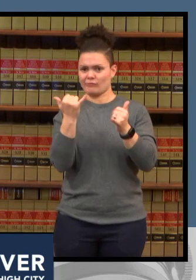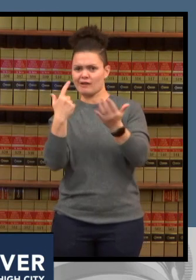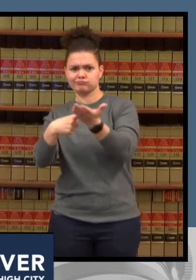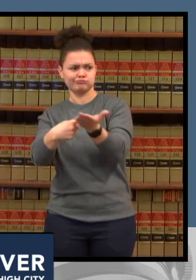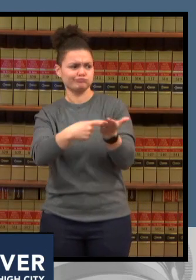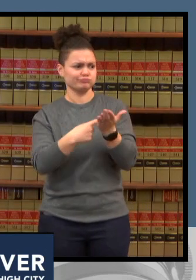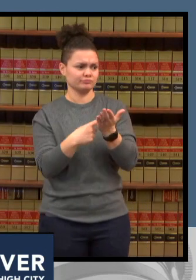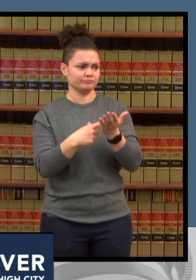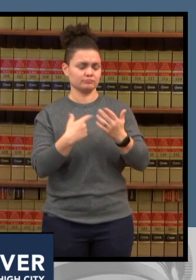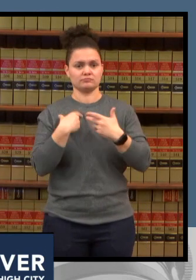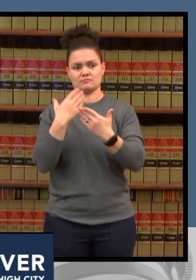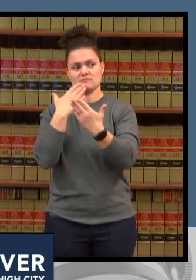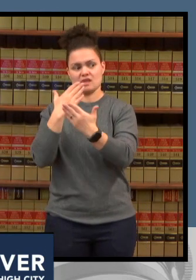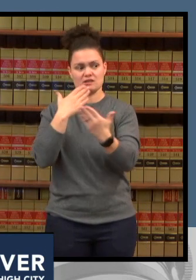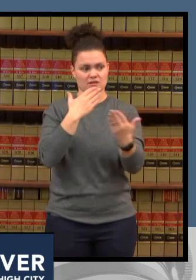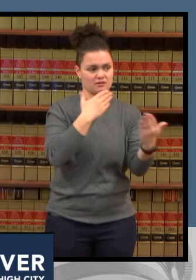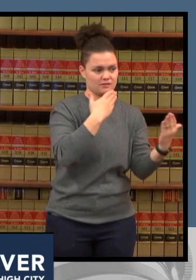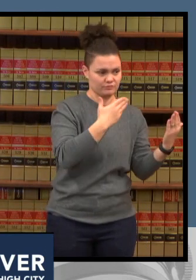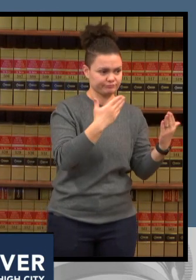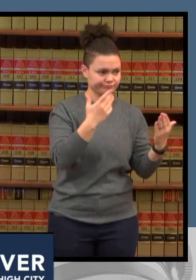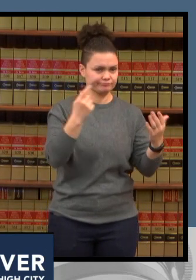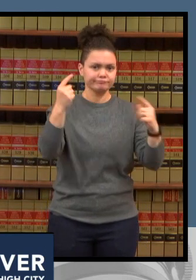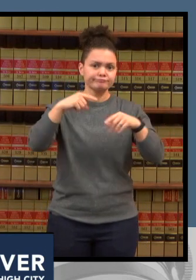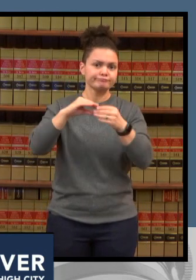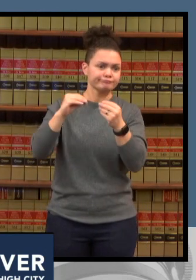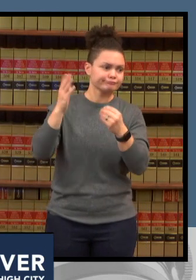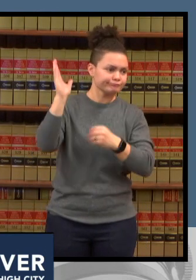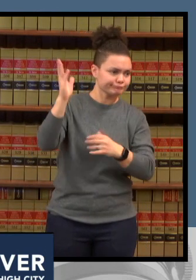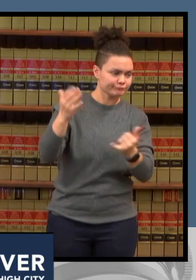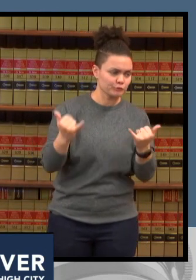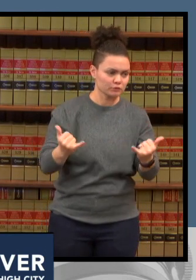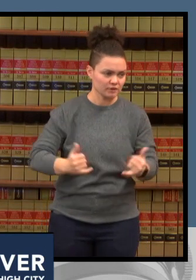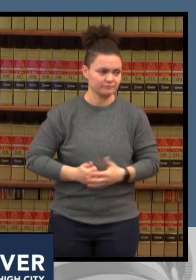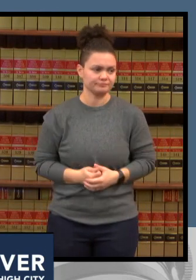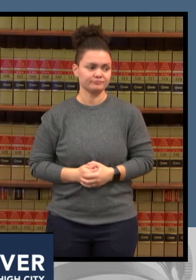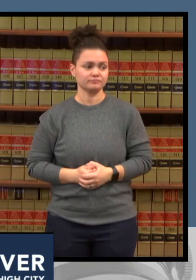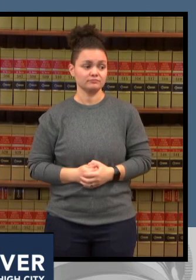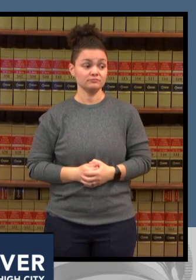to to not only share their thoughts but to answer your questions dr connie price our chief medical